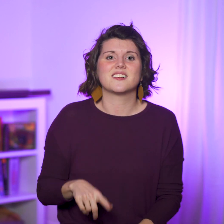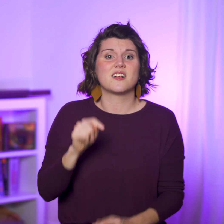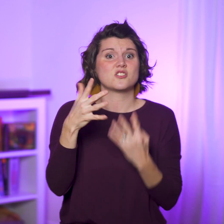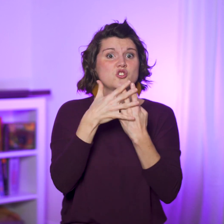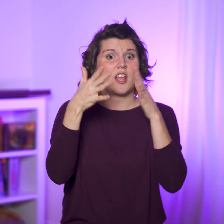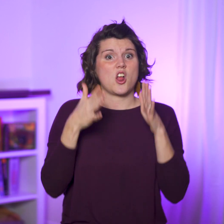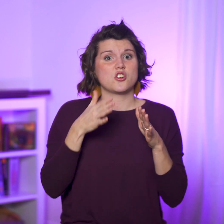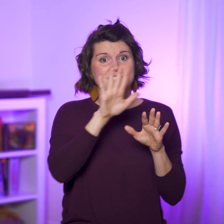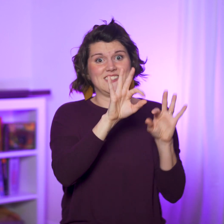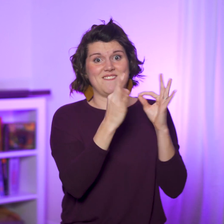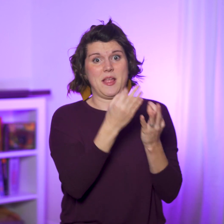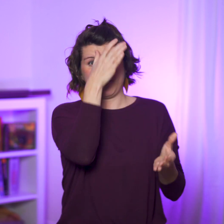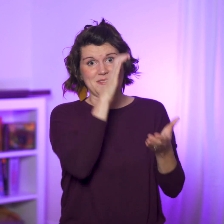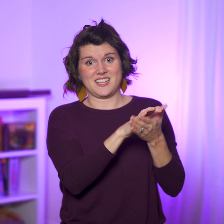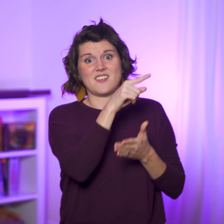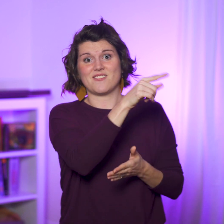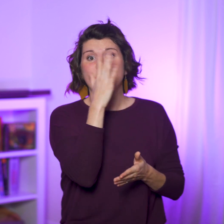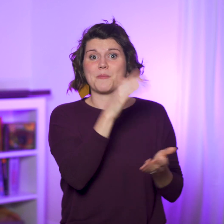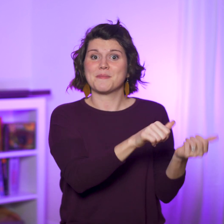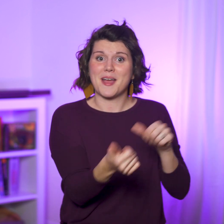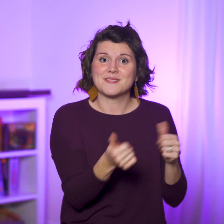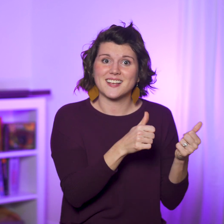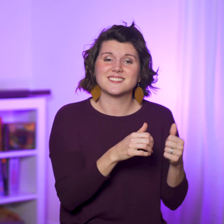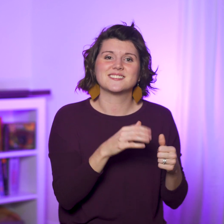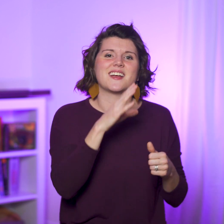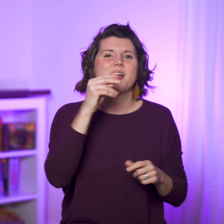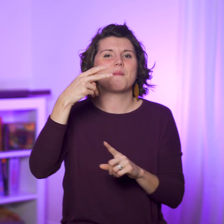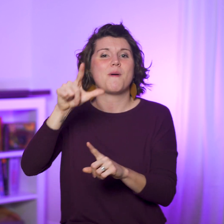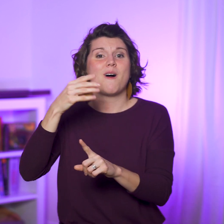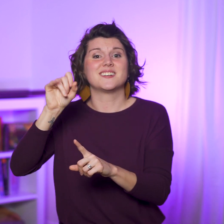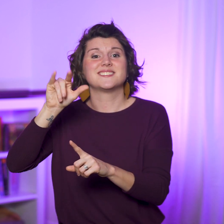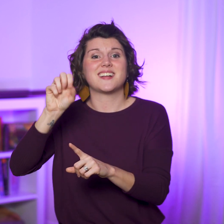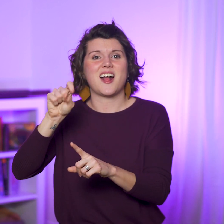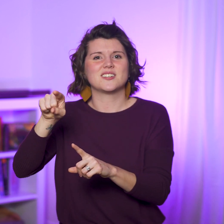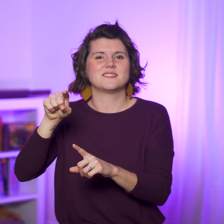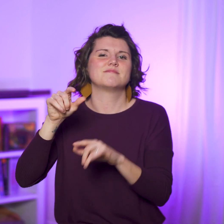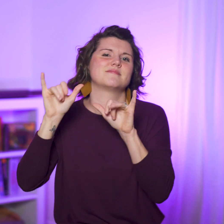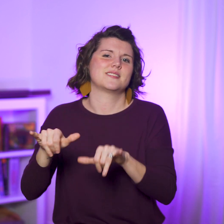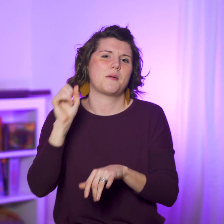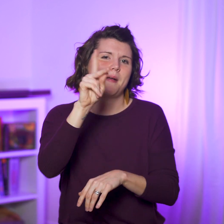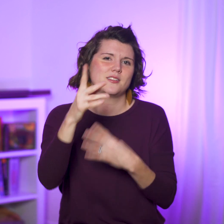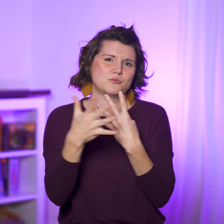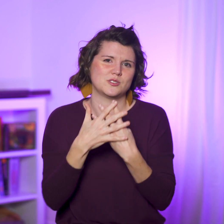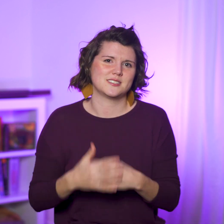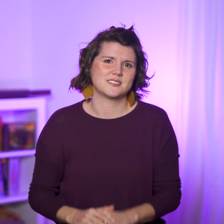The jailer’s family believes and are baptized, then Paul and Silas go back to prison.